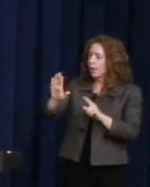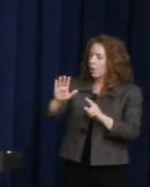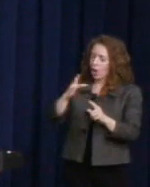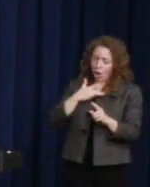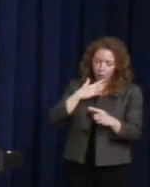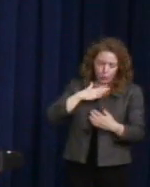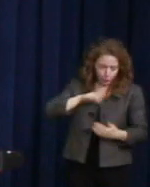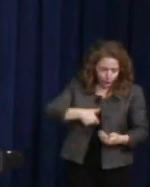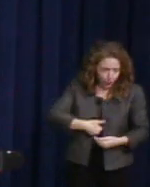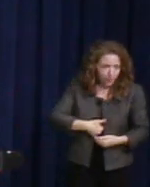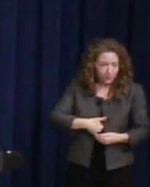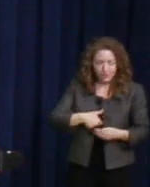her another round of applause.